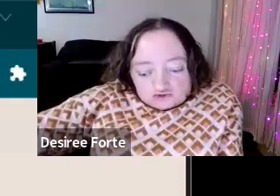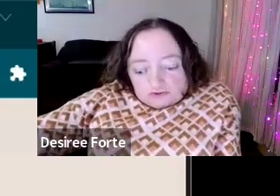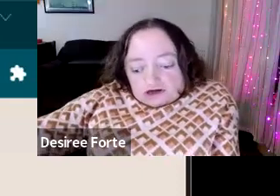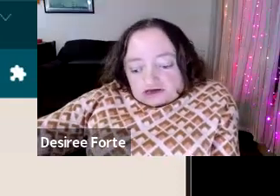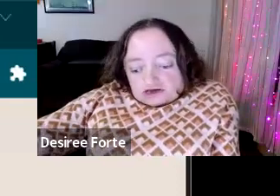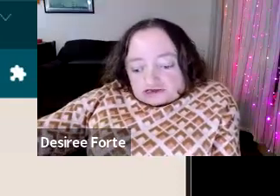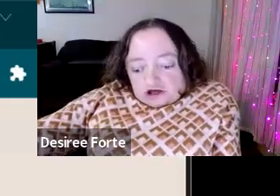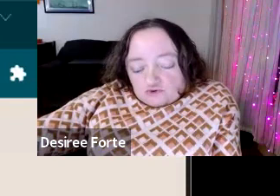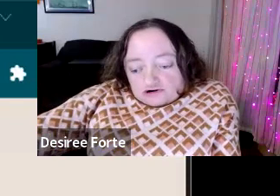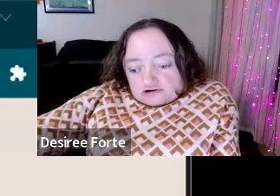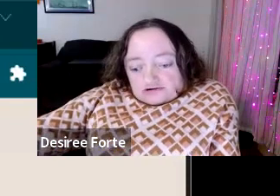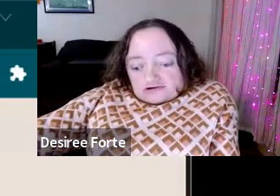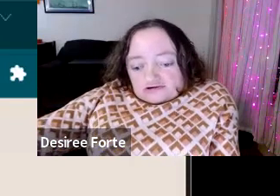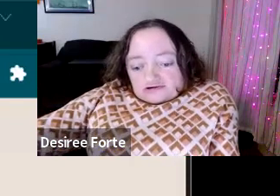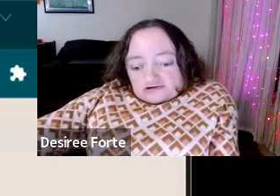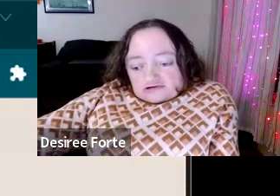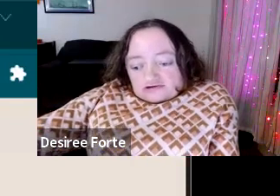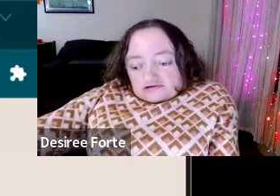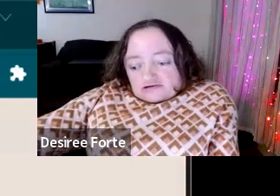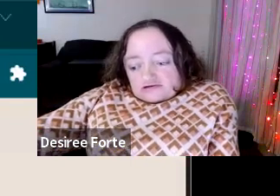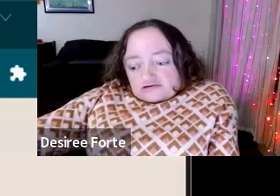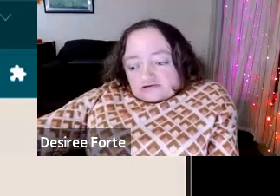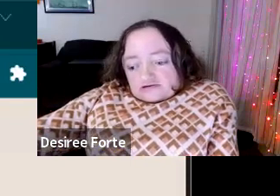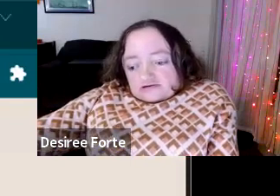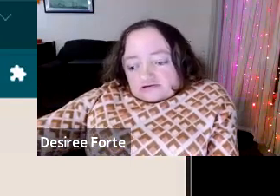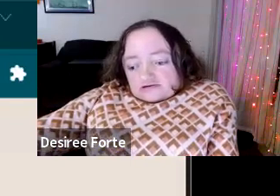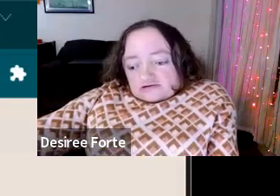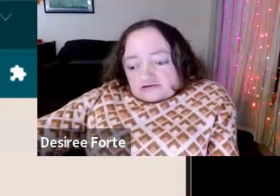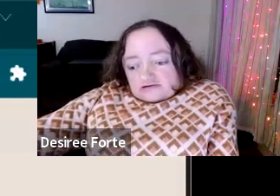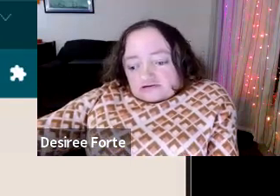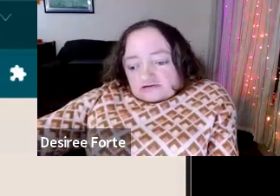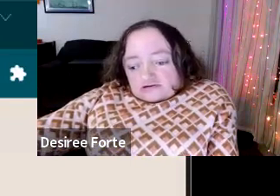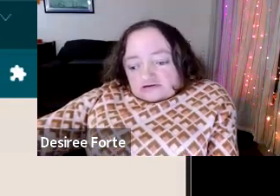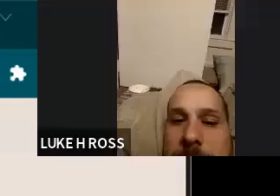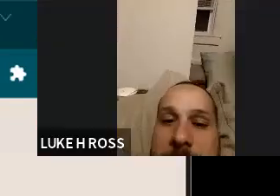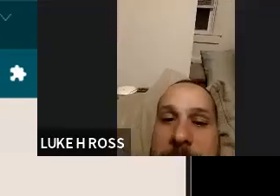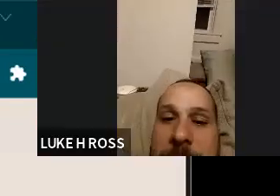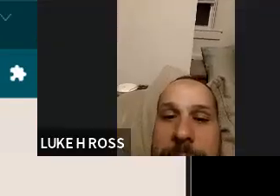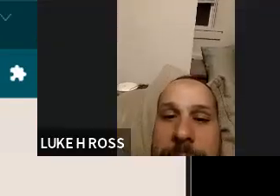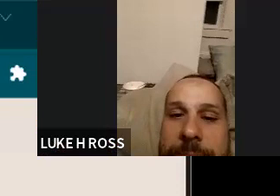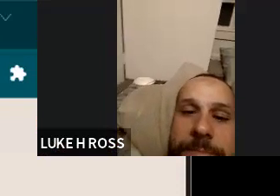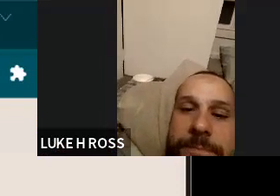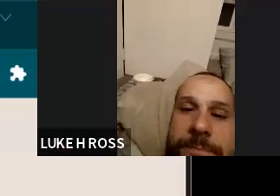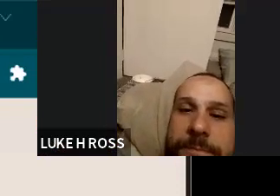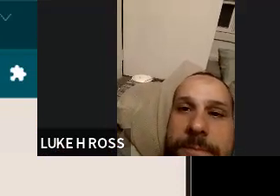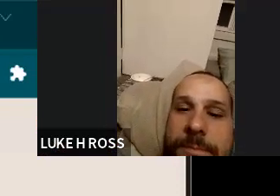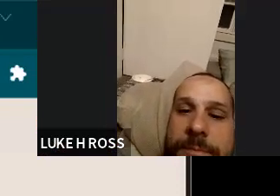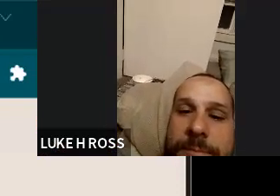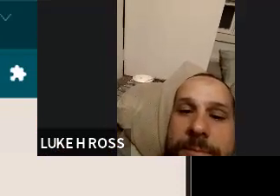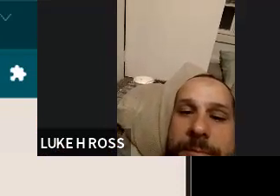: I am sorry.